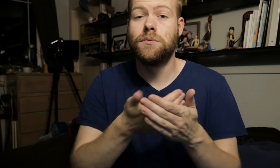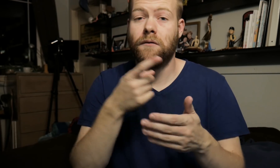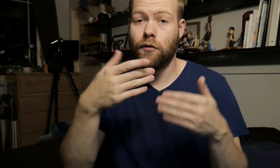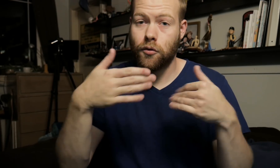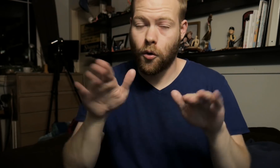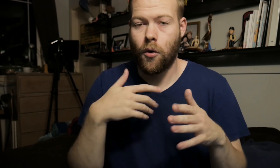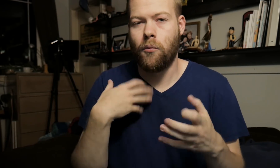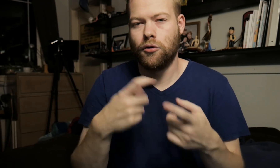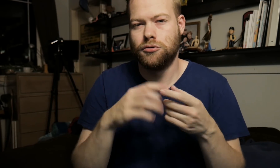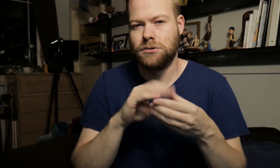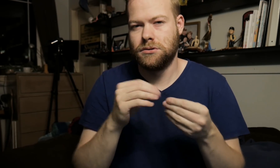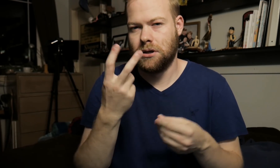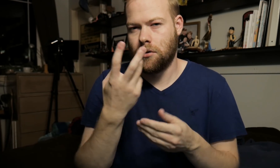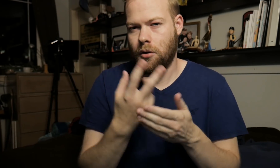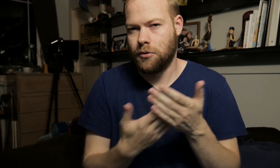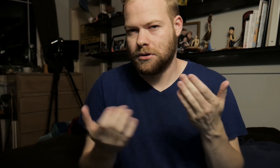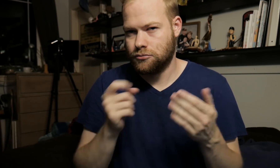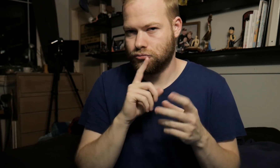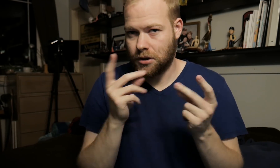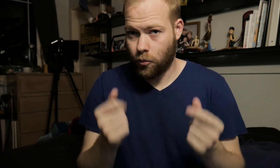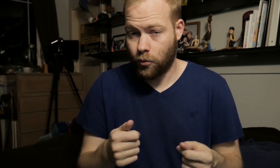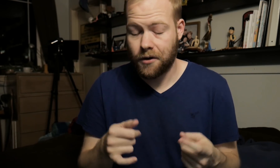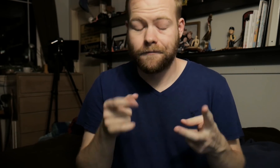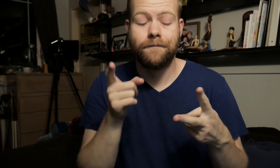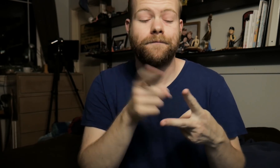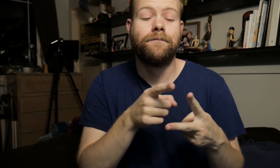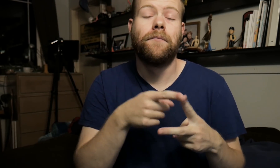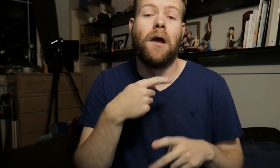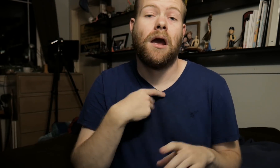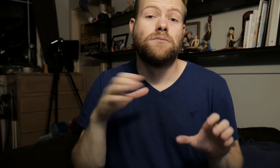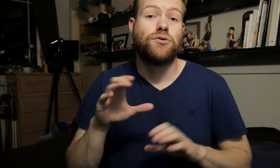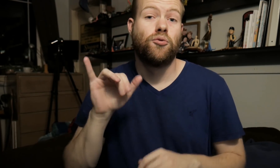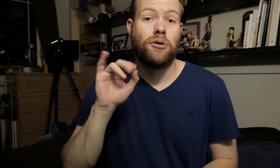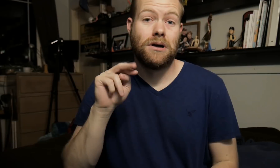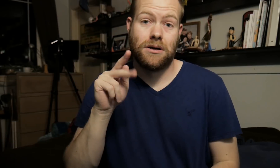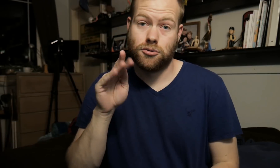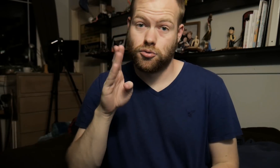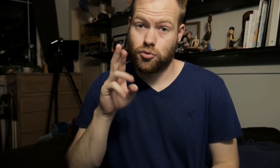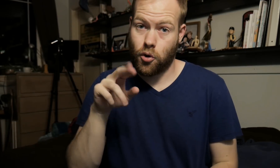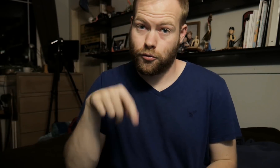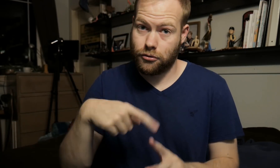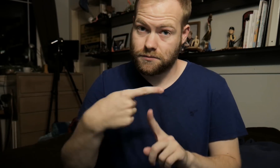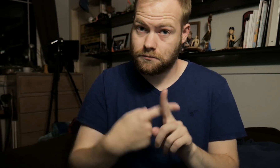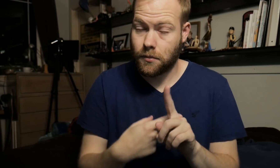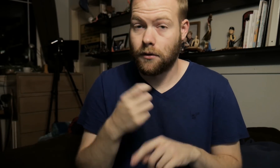Before you go, I want to say a couple things really quick. First, I'm doing Inktober this month,